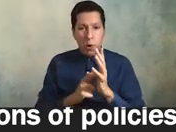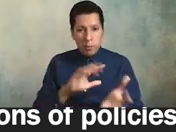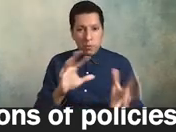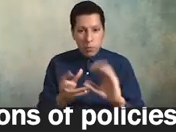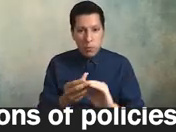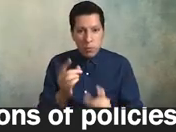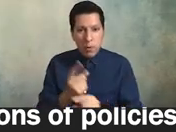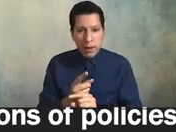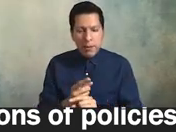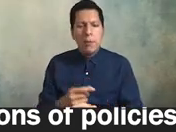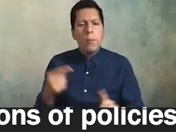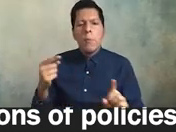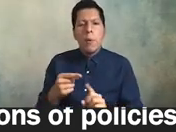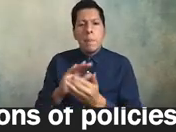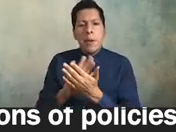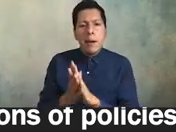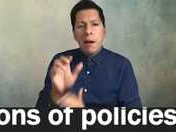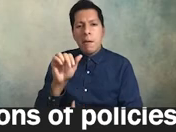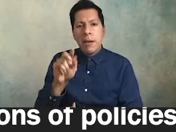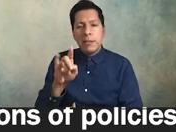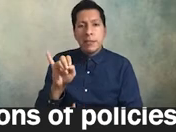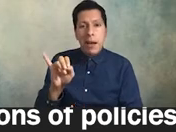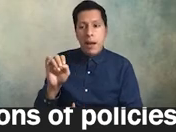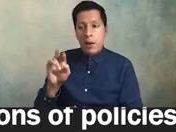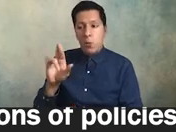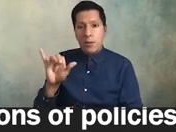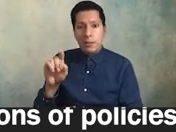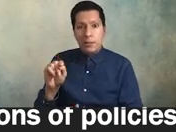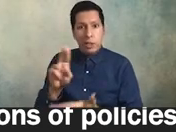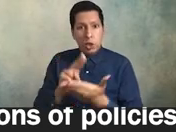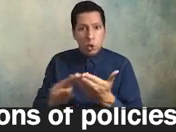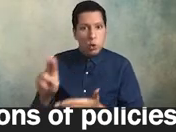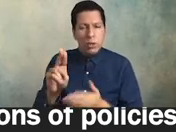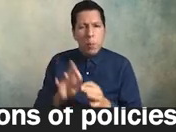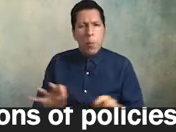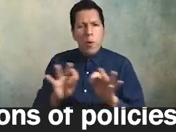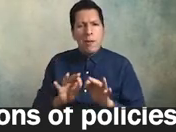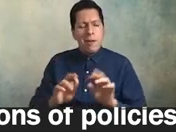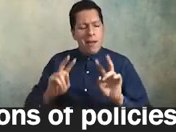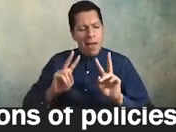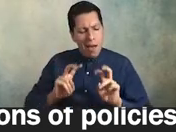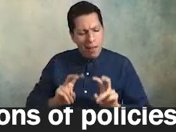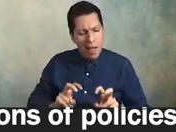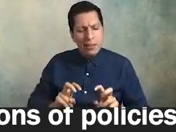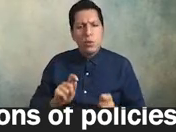becoming an anti-racist institution requires that we analyze and revise our policies